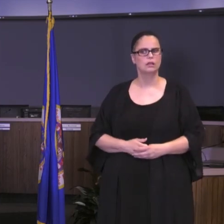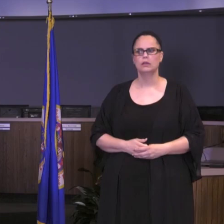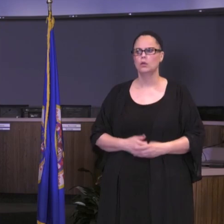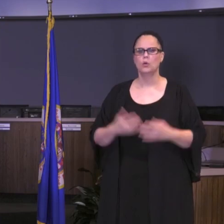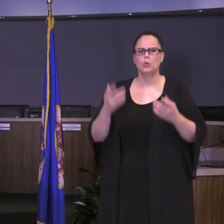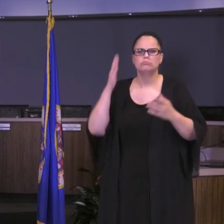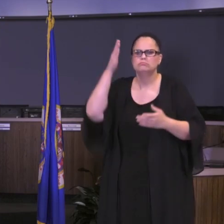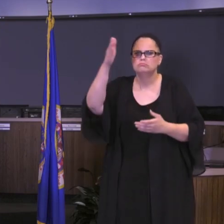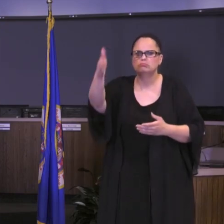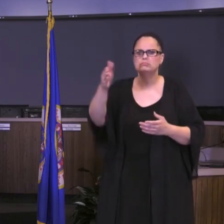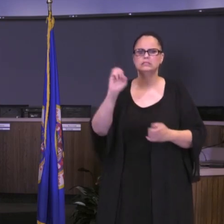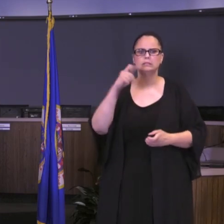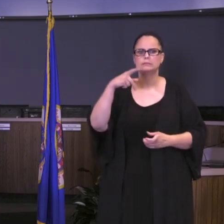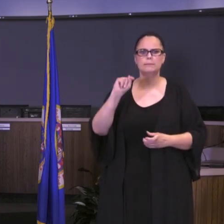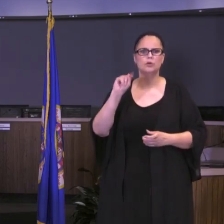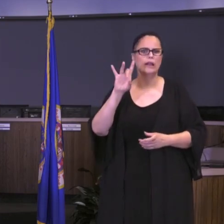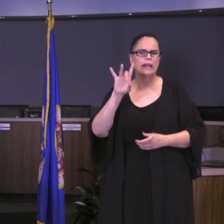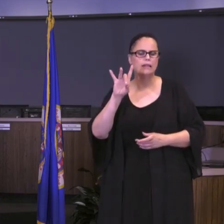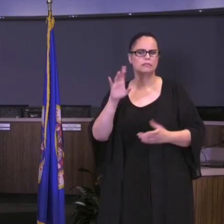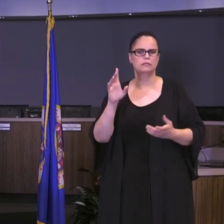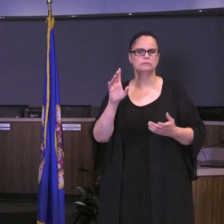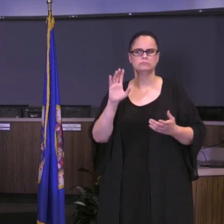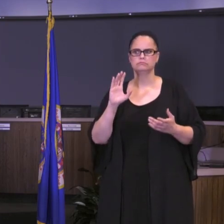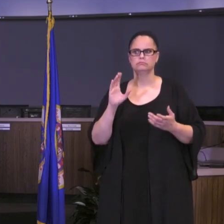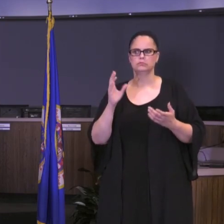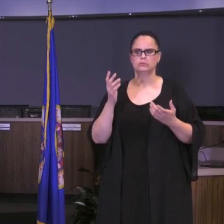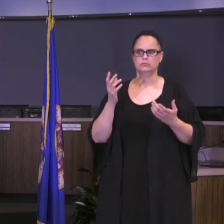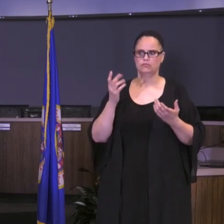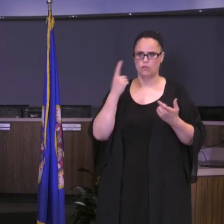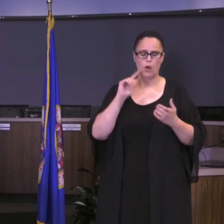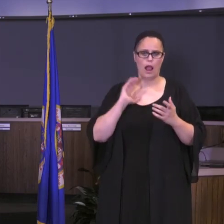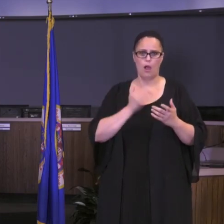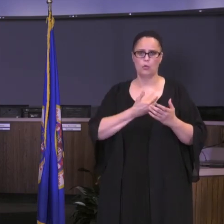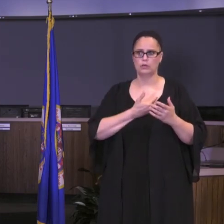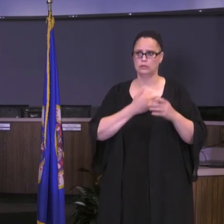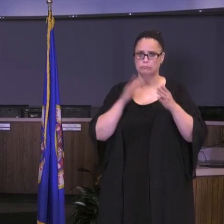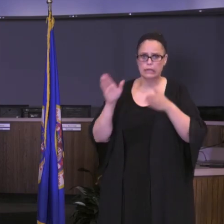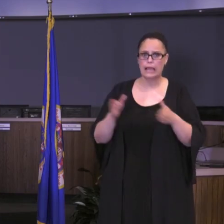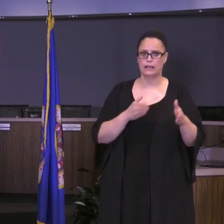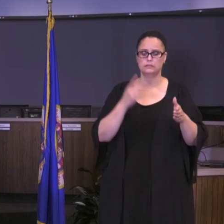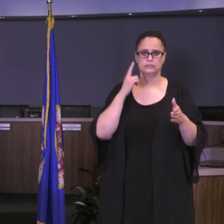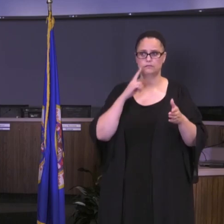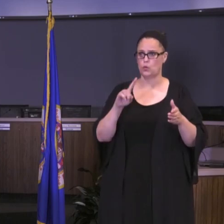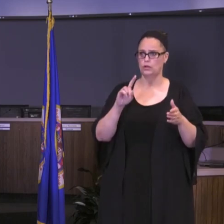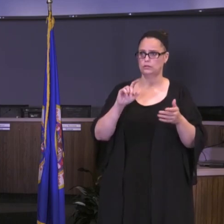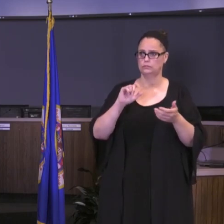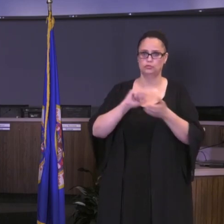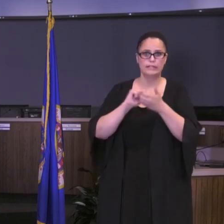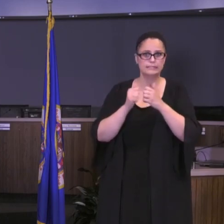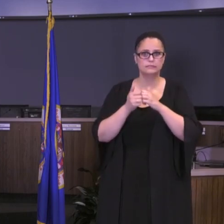awaiting the information to move our contingent plans and the transition plans once we get the official